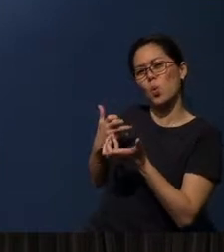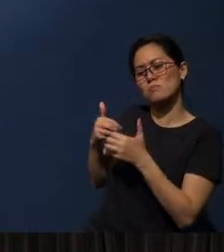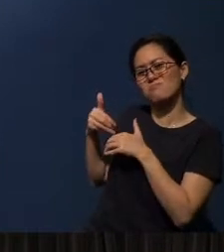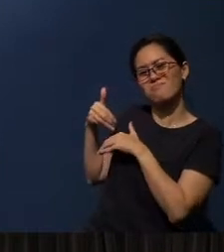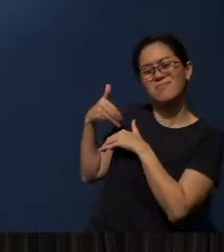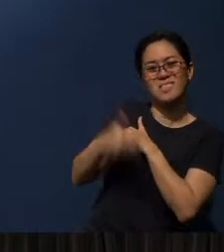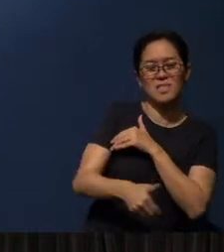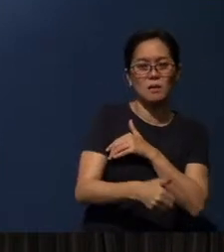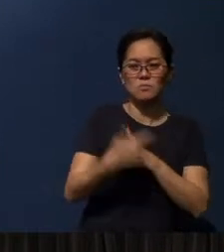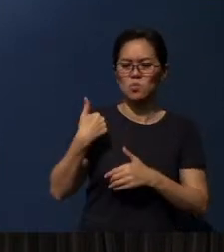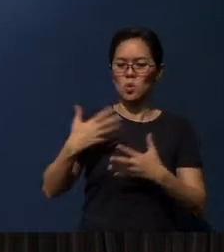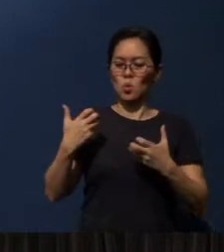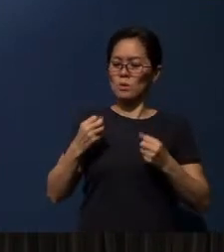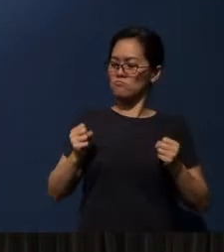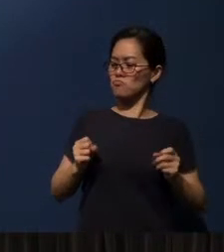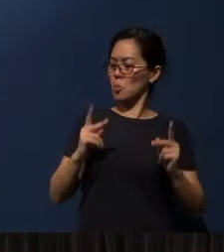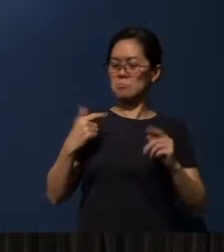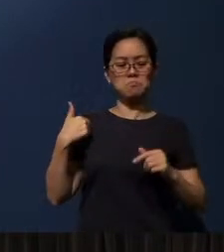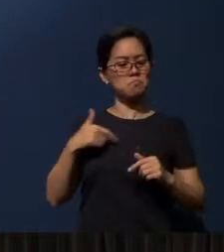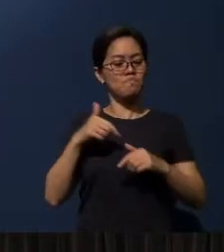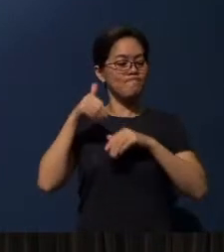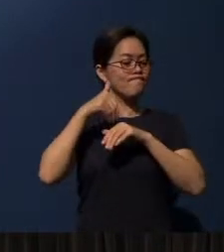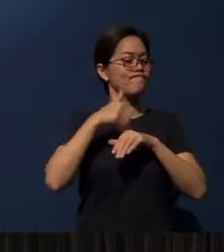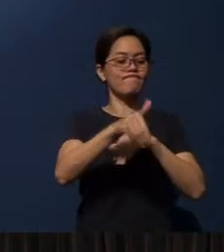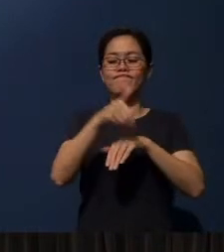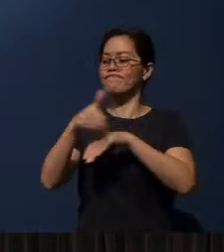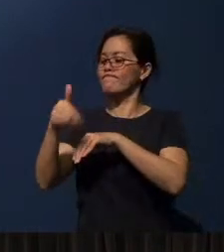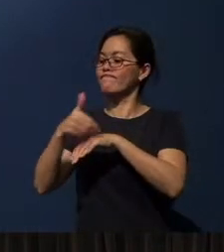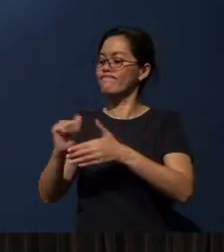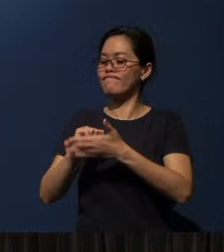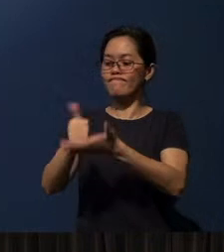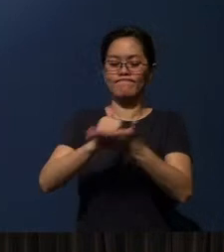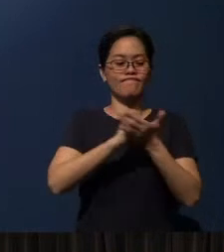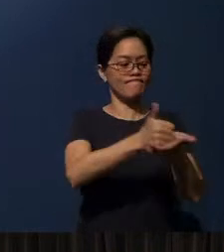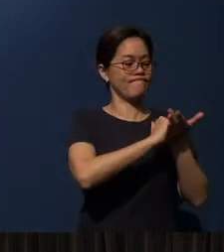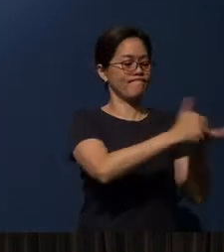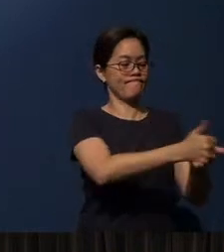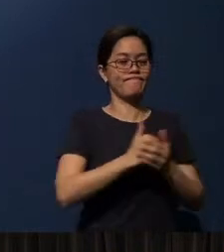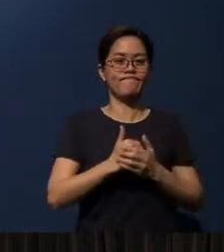We want to take this opportunity to be sent to help another cell.” Please let us know also.